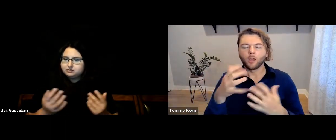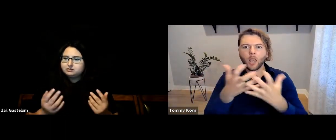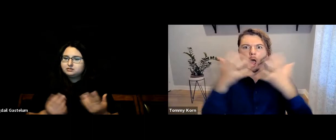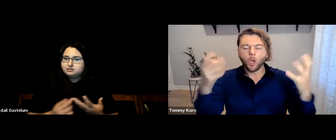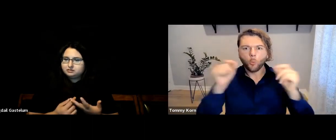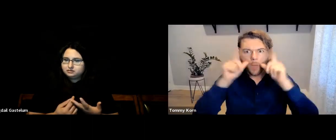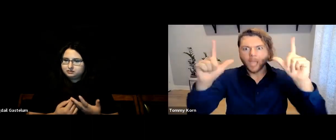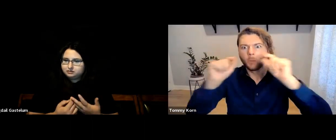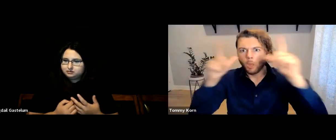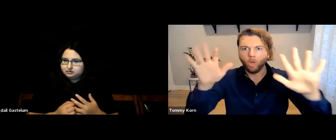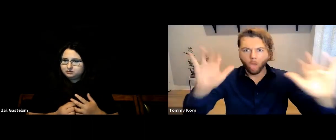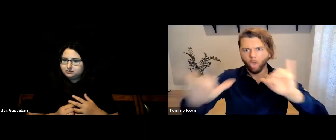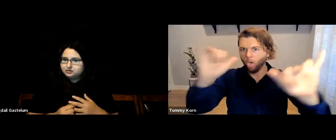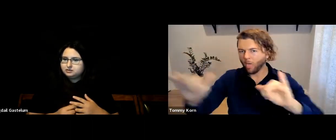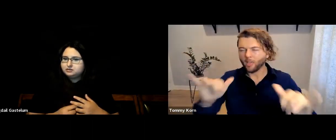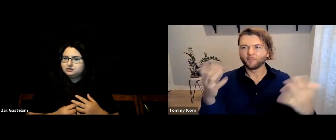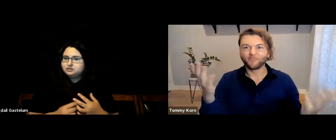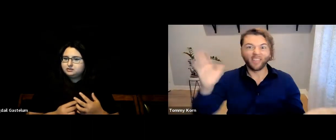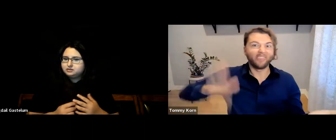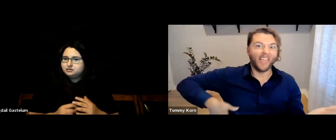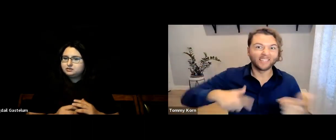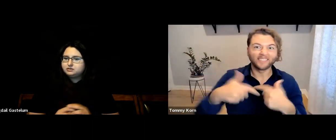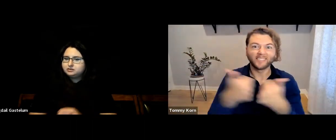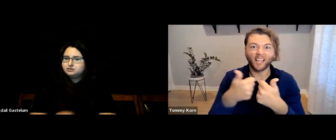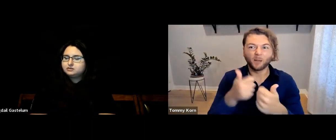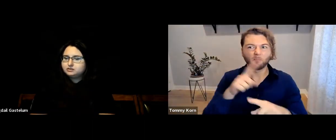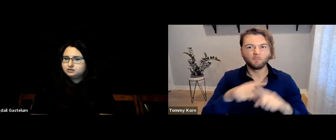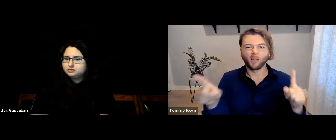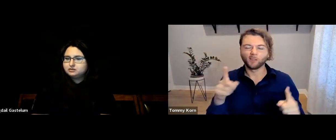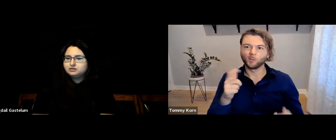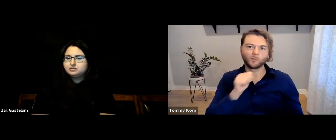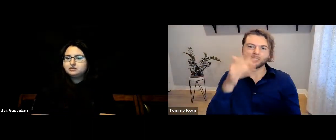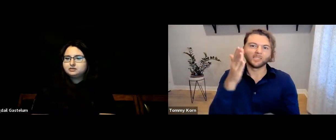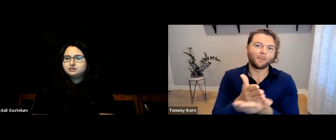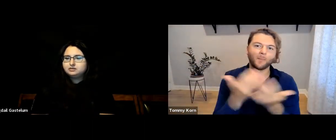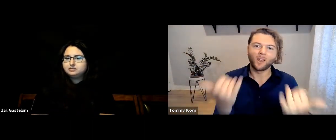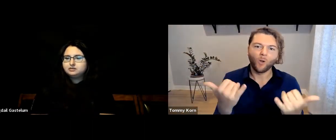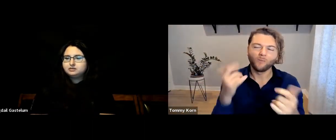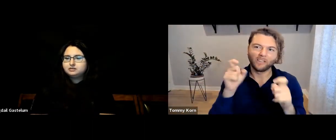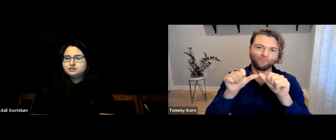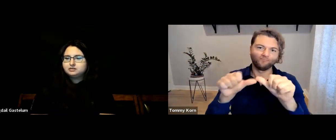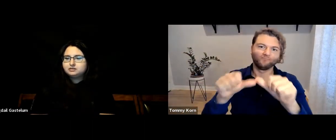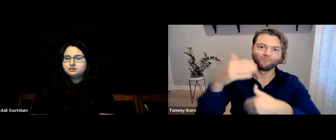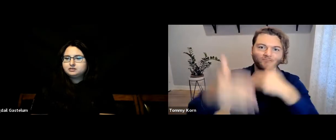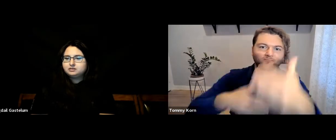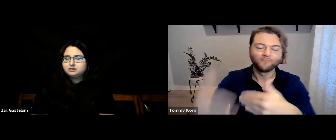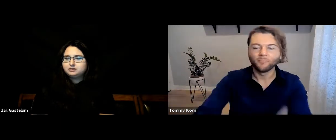It’s a huge wakeup call--late in the game, but we can’t stop now and need to persist.